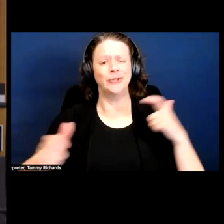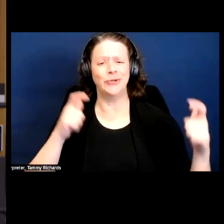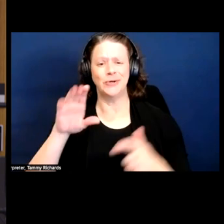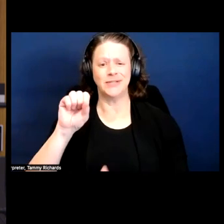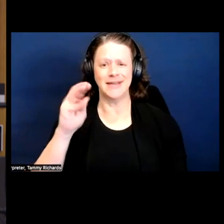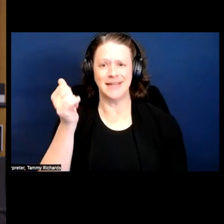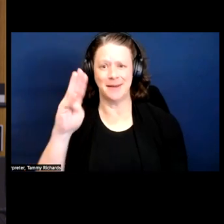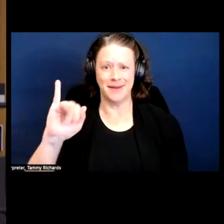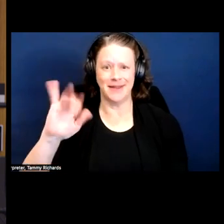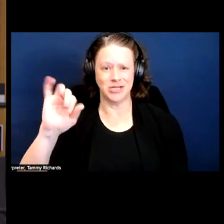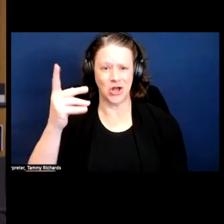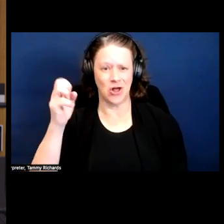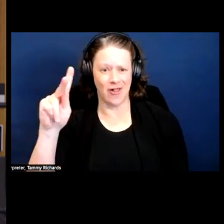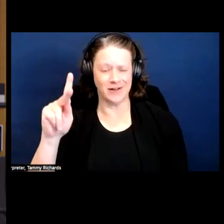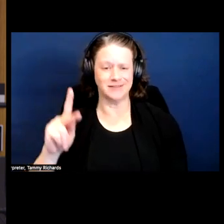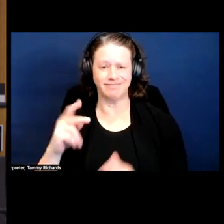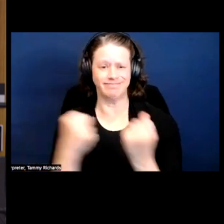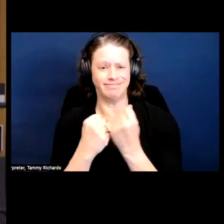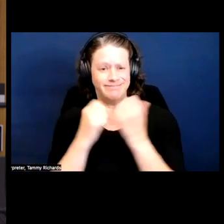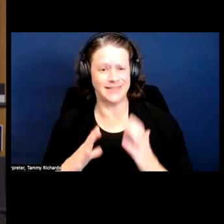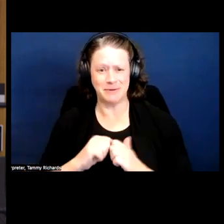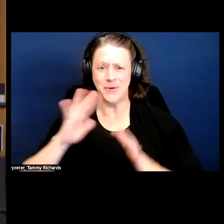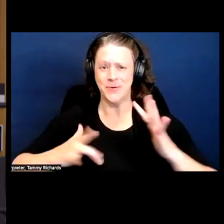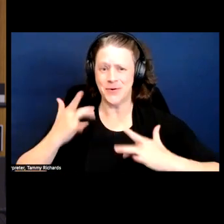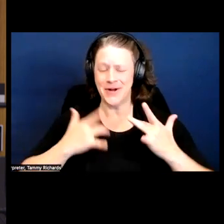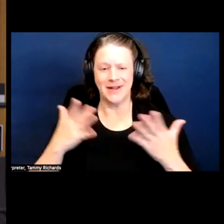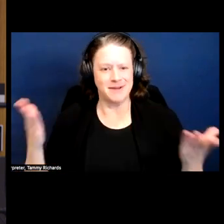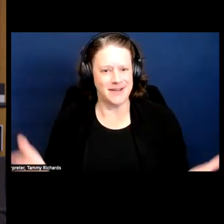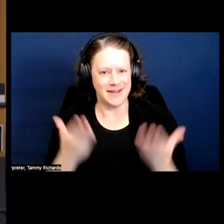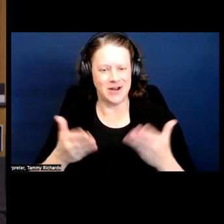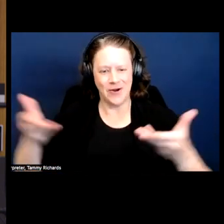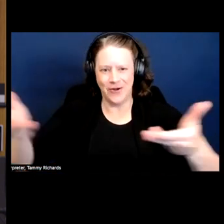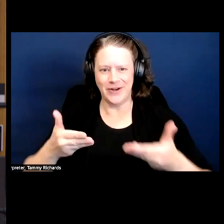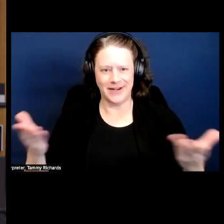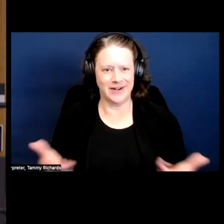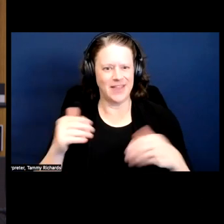and I could not be more pleased and proud to host Dr. Schalk here at the Ed Roberts Campus.